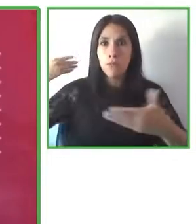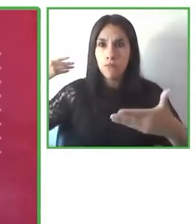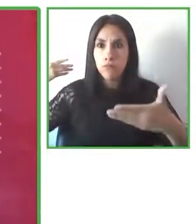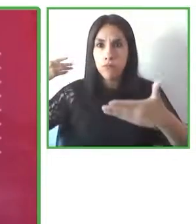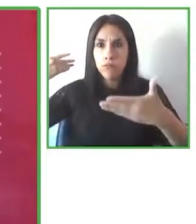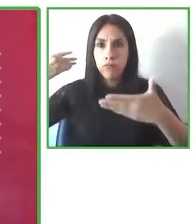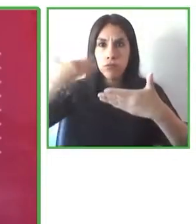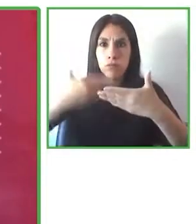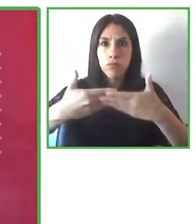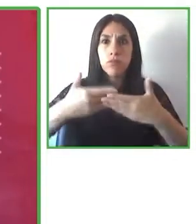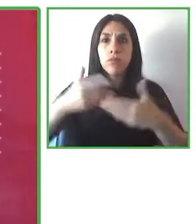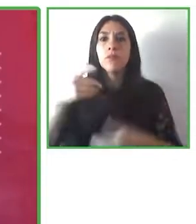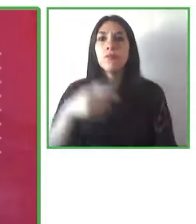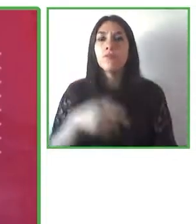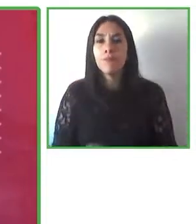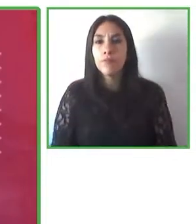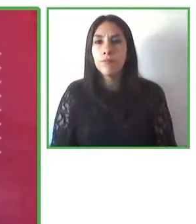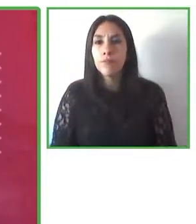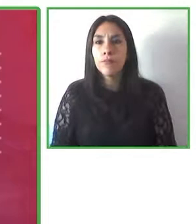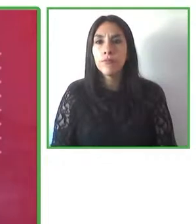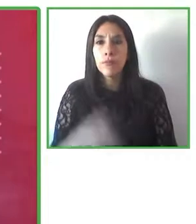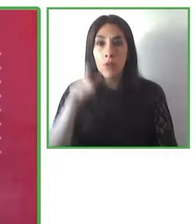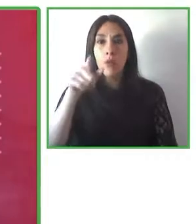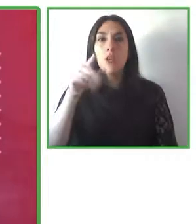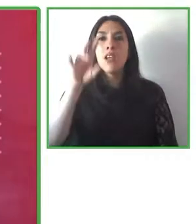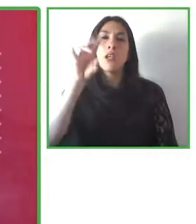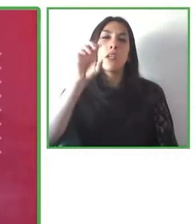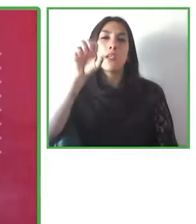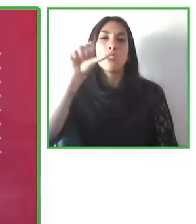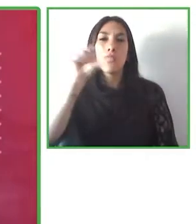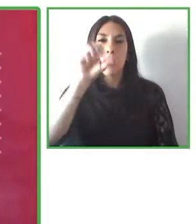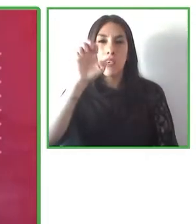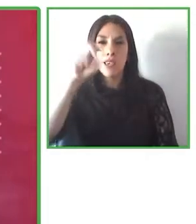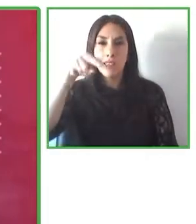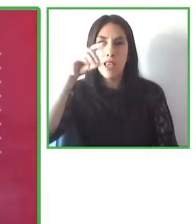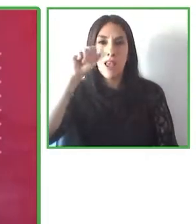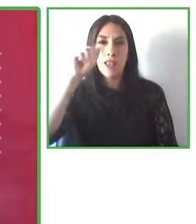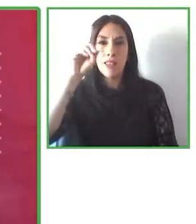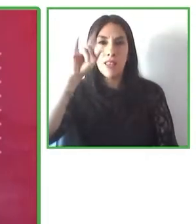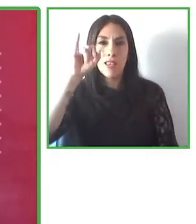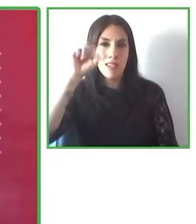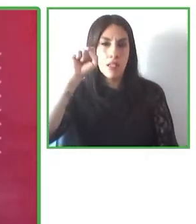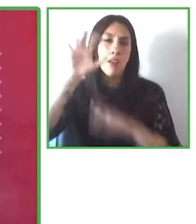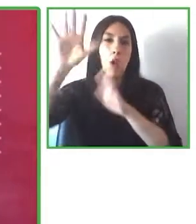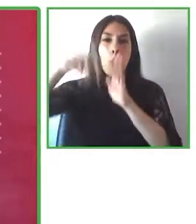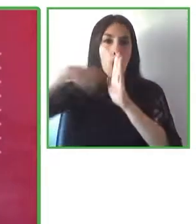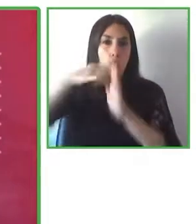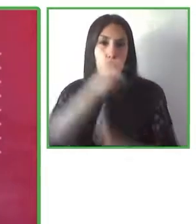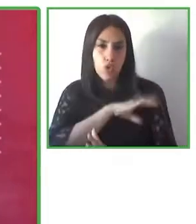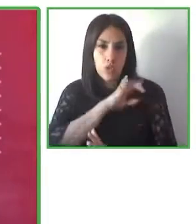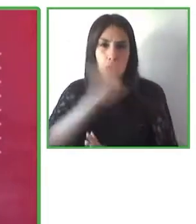SENADIS which is the national disability service from Chile. Javier the floor is